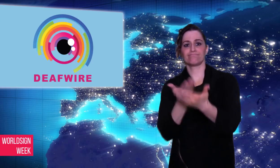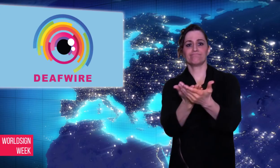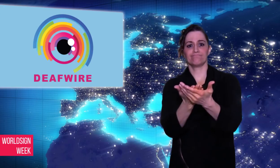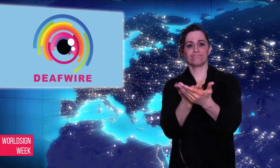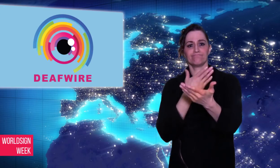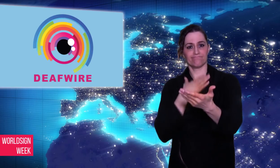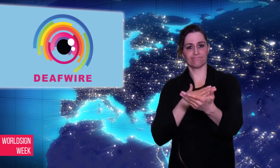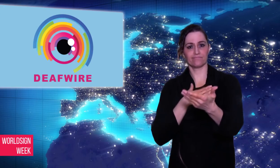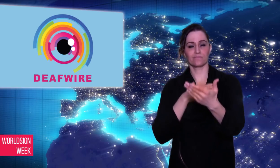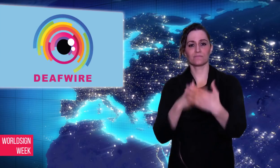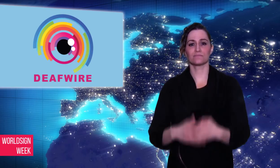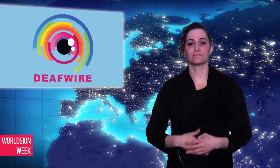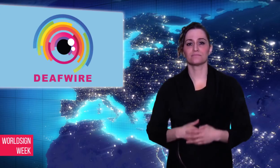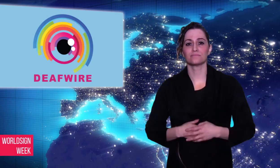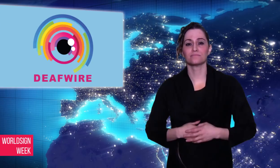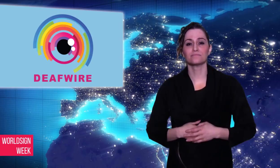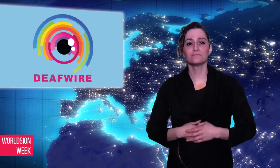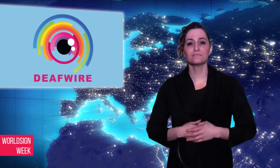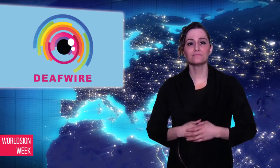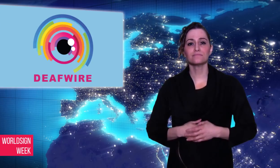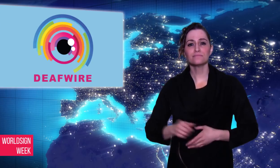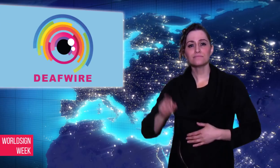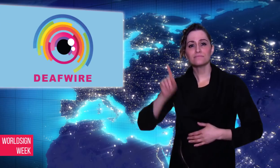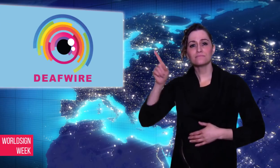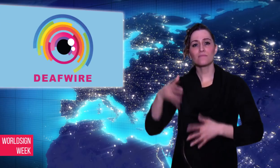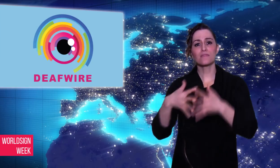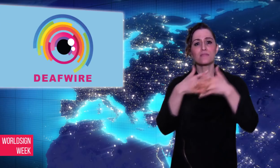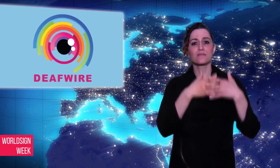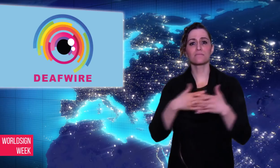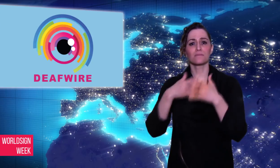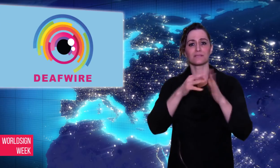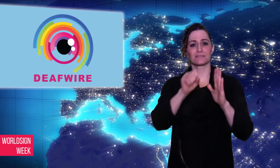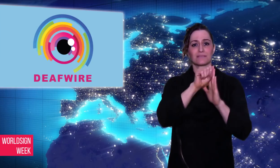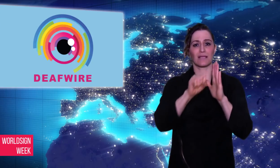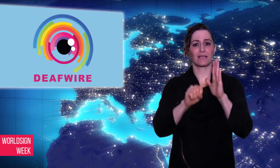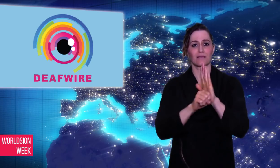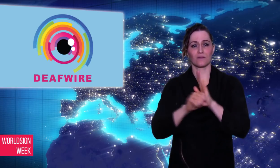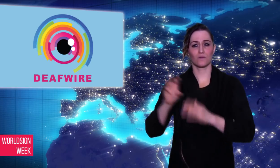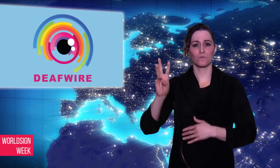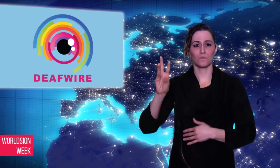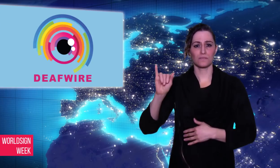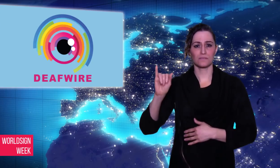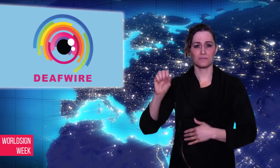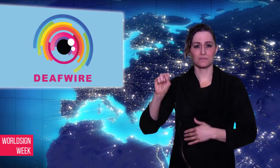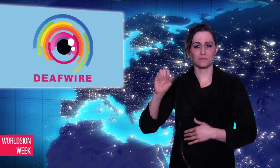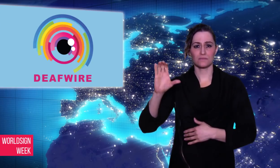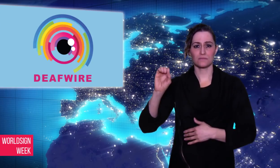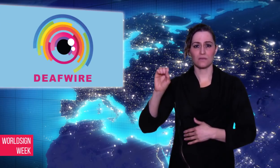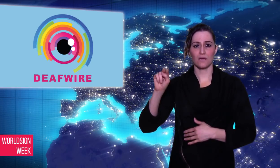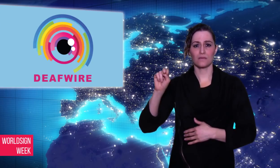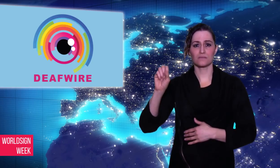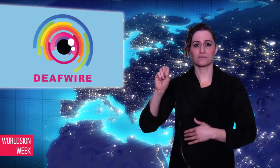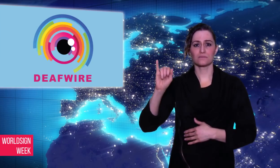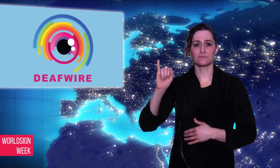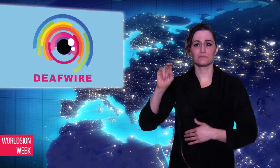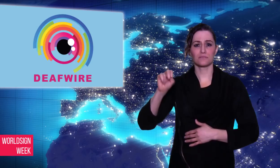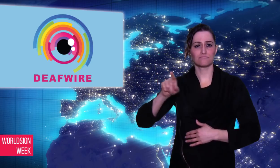A group of politicians in the USA state